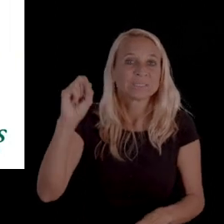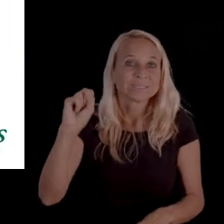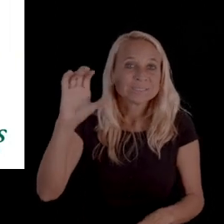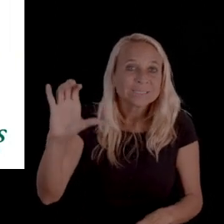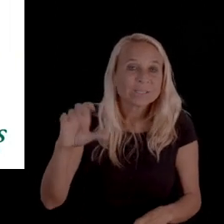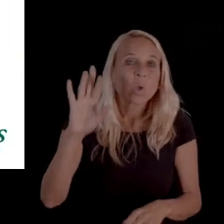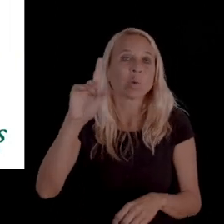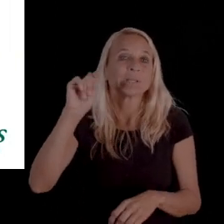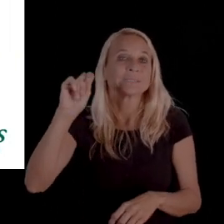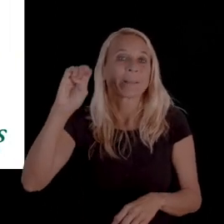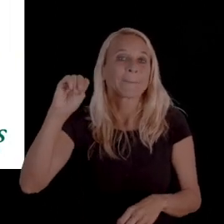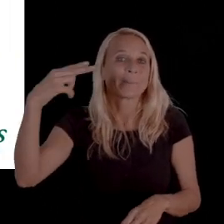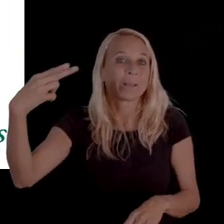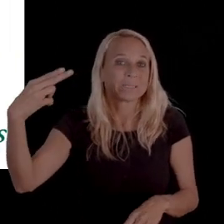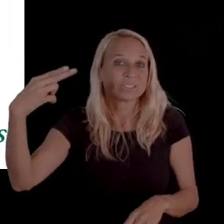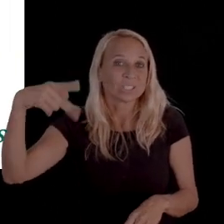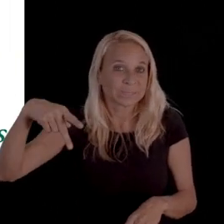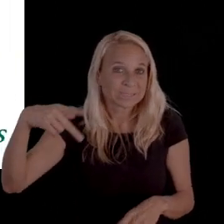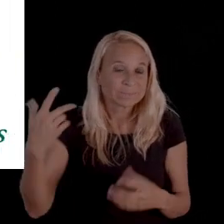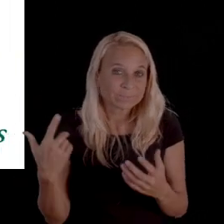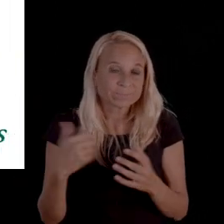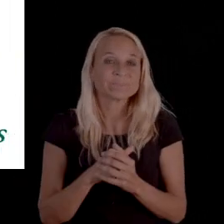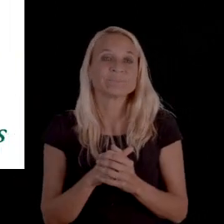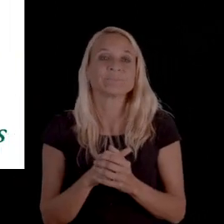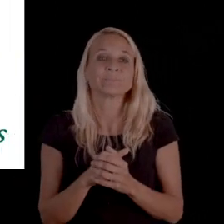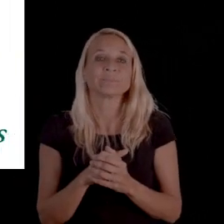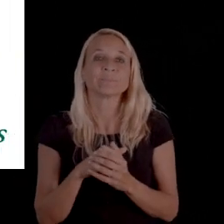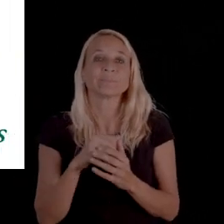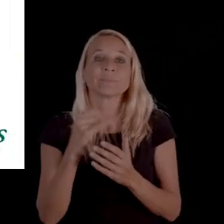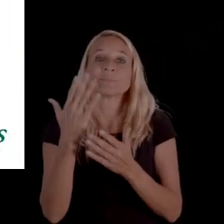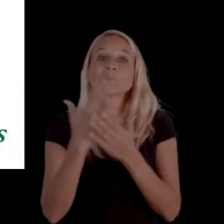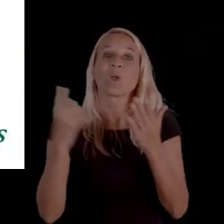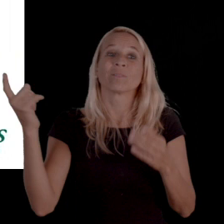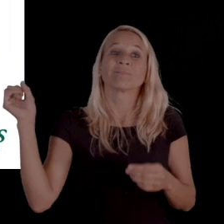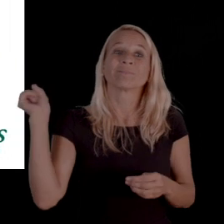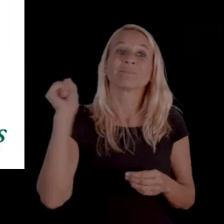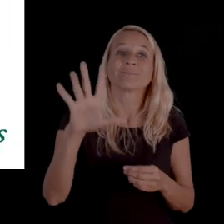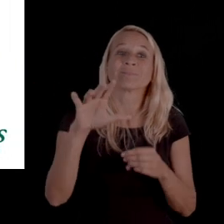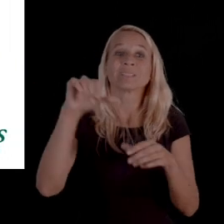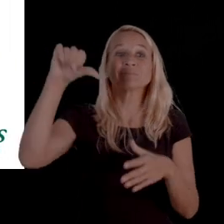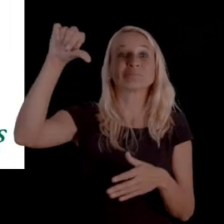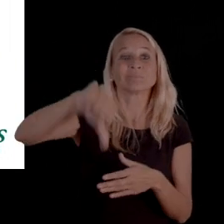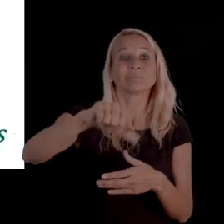or the Texas Medicaid Healthcare Partnership. The party that is actually sending you the denial notice,